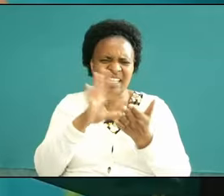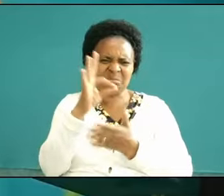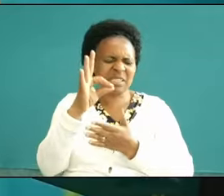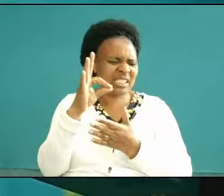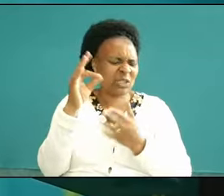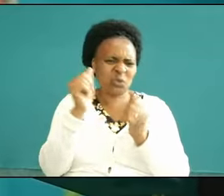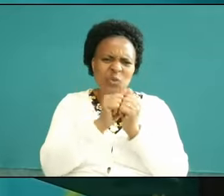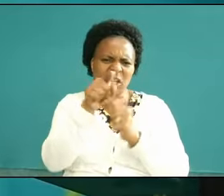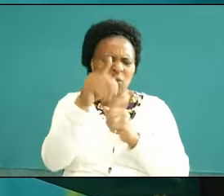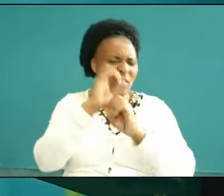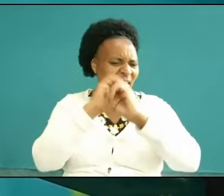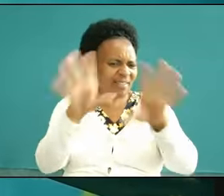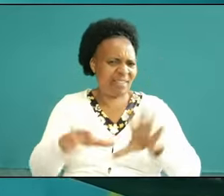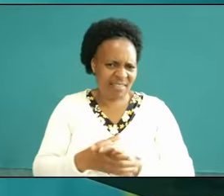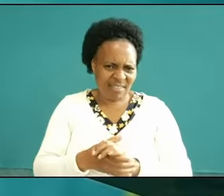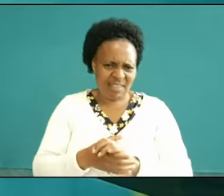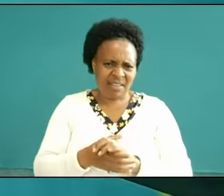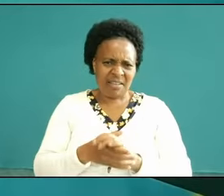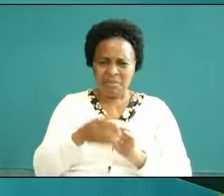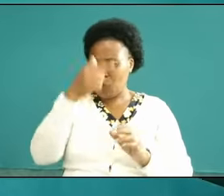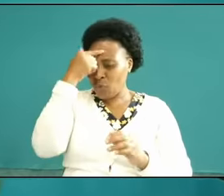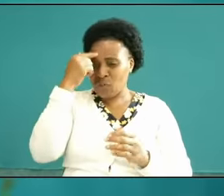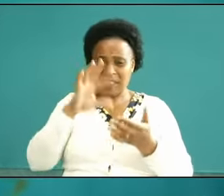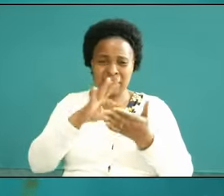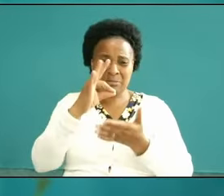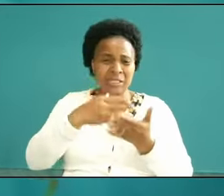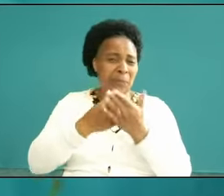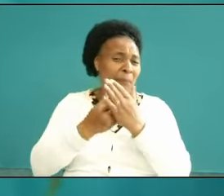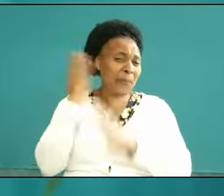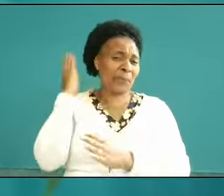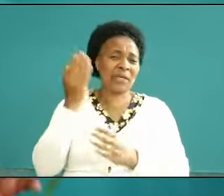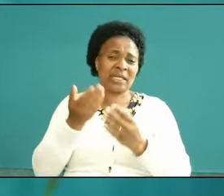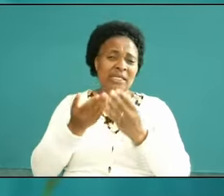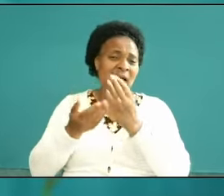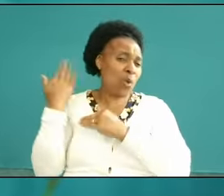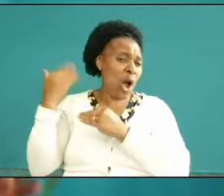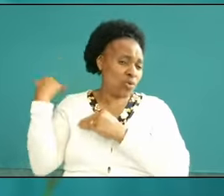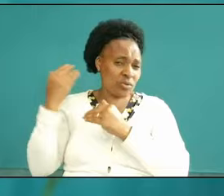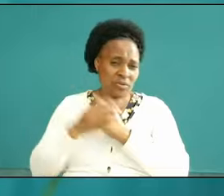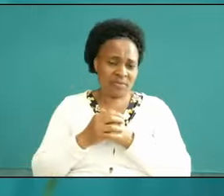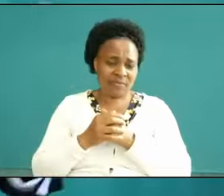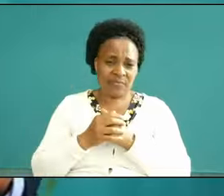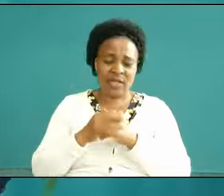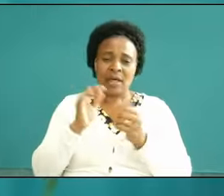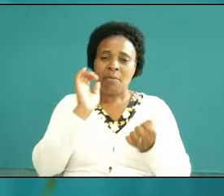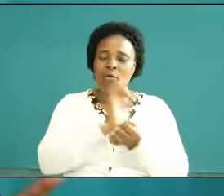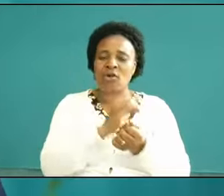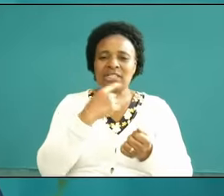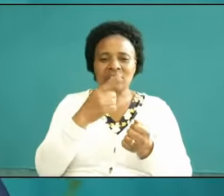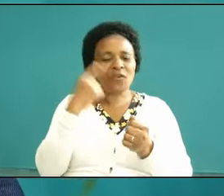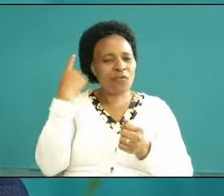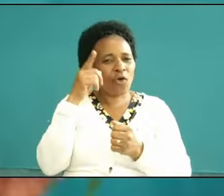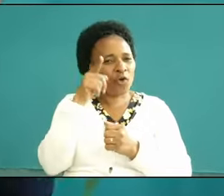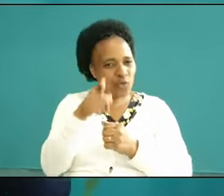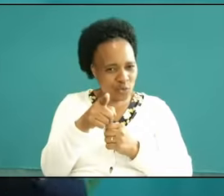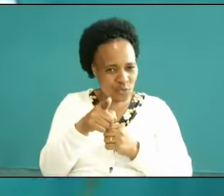you because you have grieved the spirit and so Paul kind of saying for you to pray always